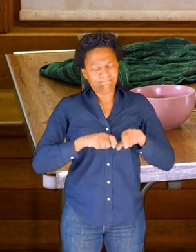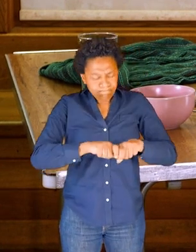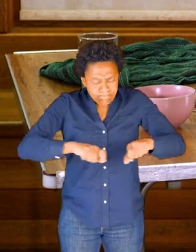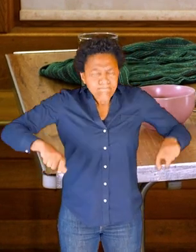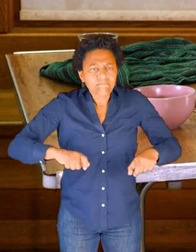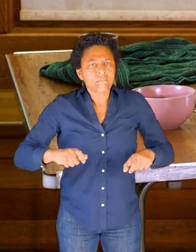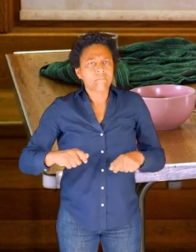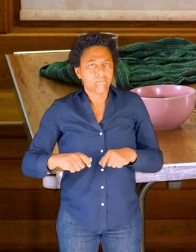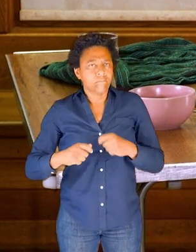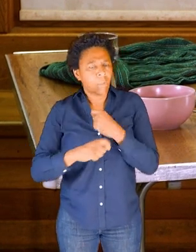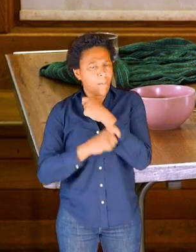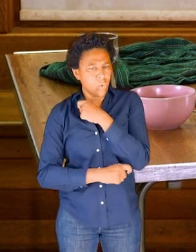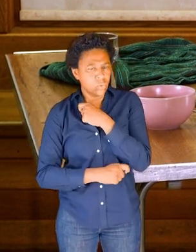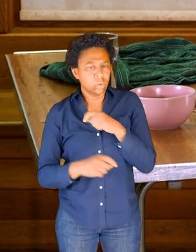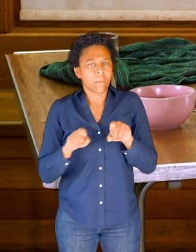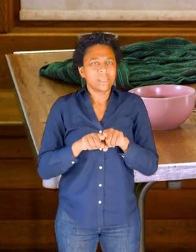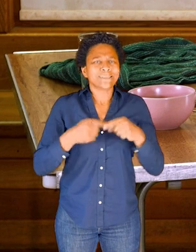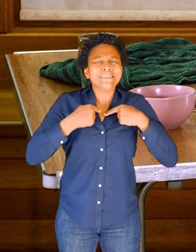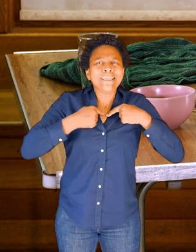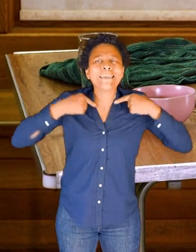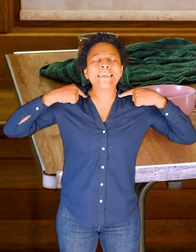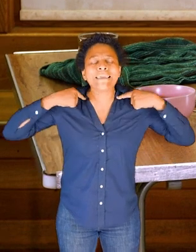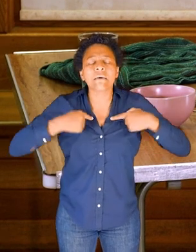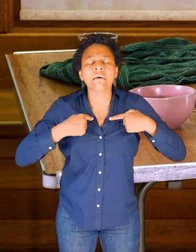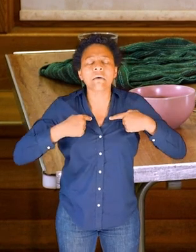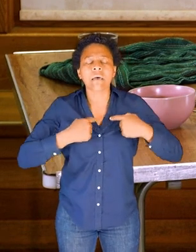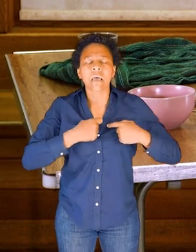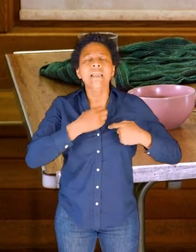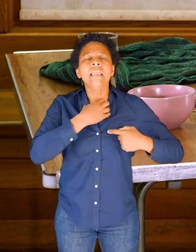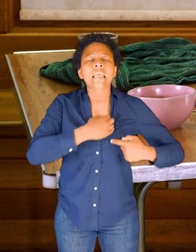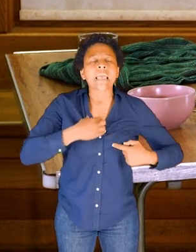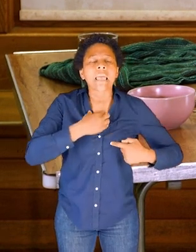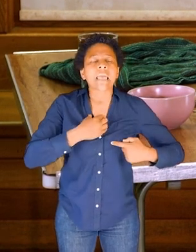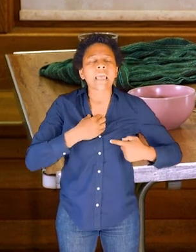And I have, finally, my clavicles or my collarbones--being careful not